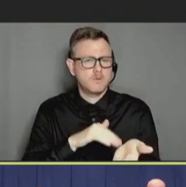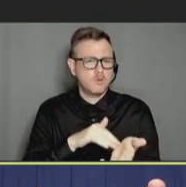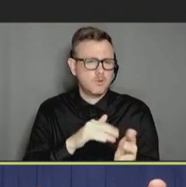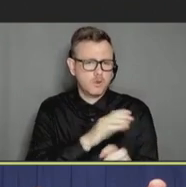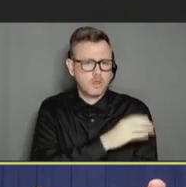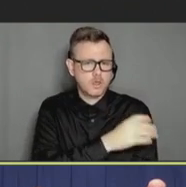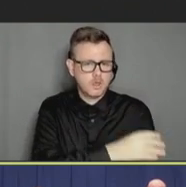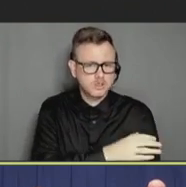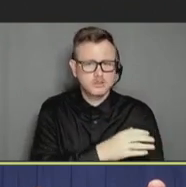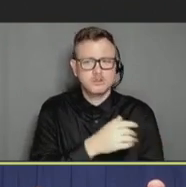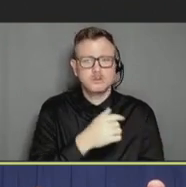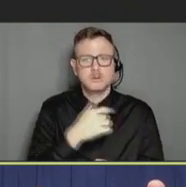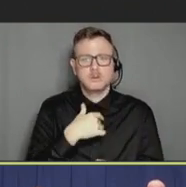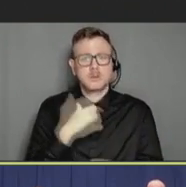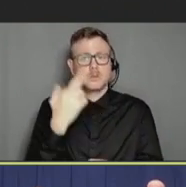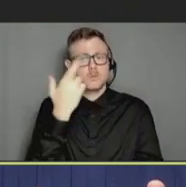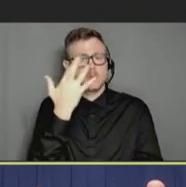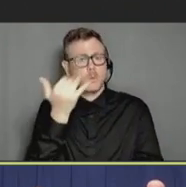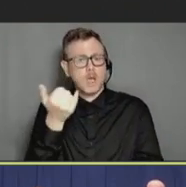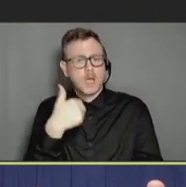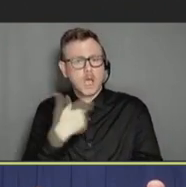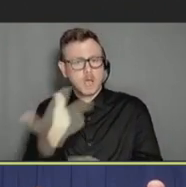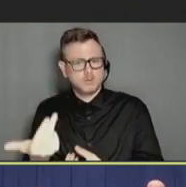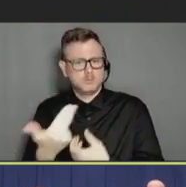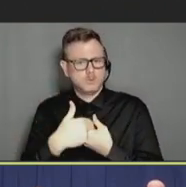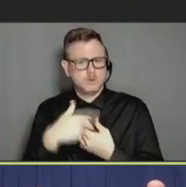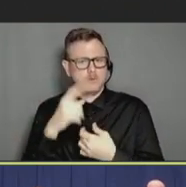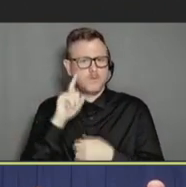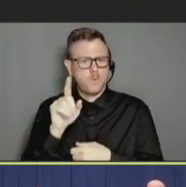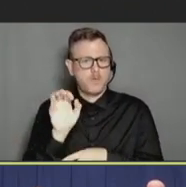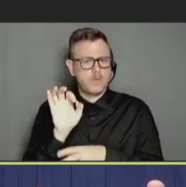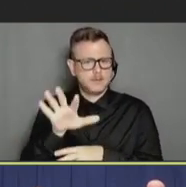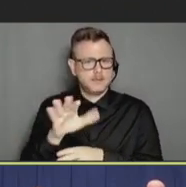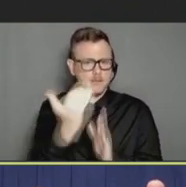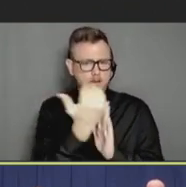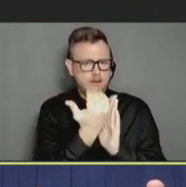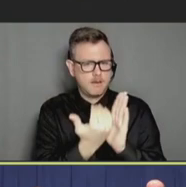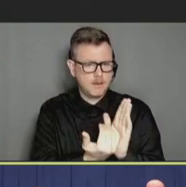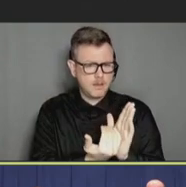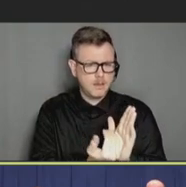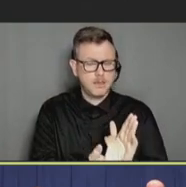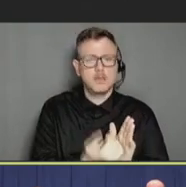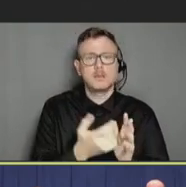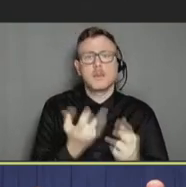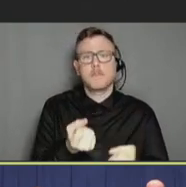on to help with the tip guide is because, you know, a lot of the providers were finding